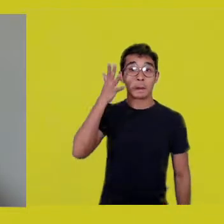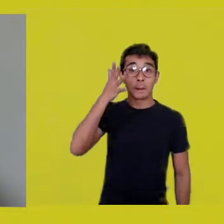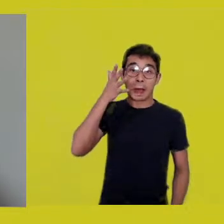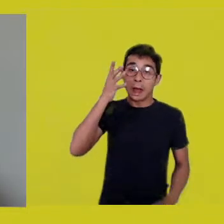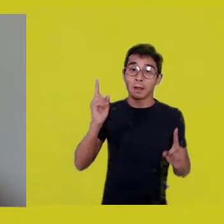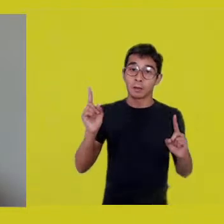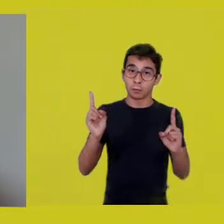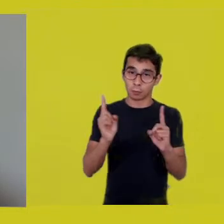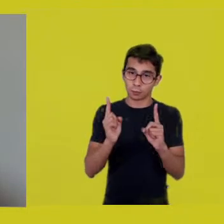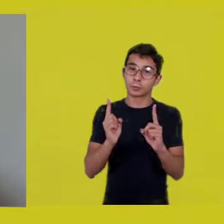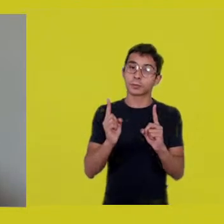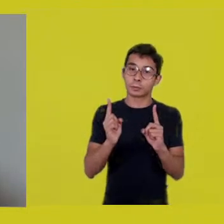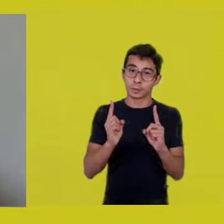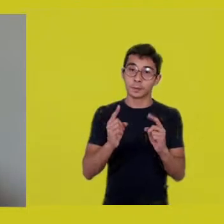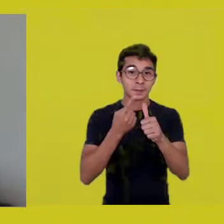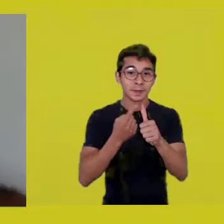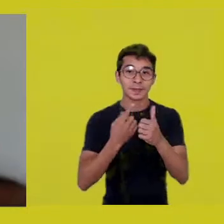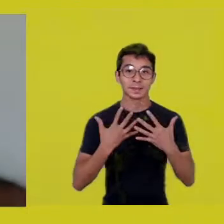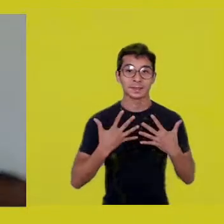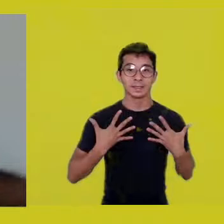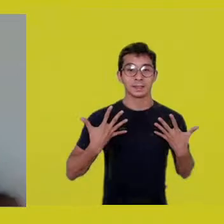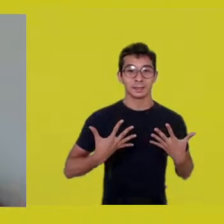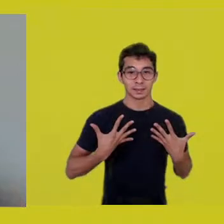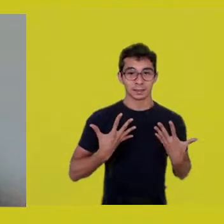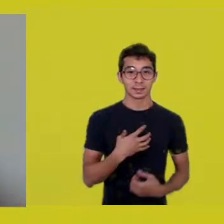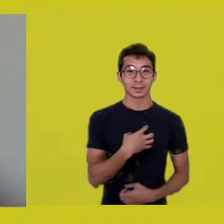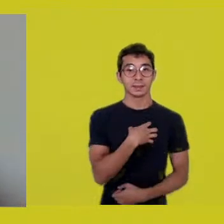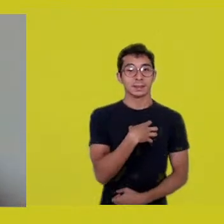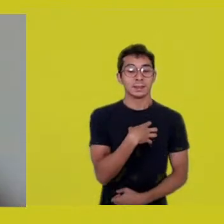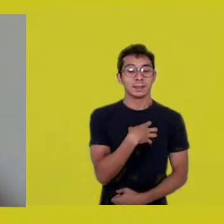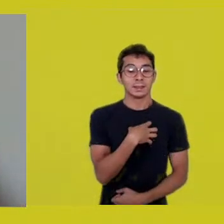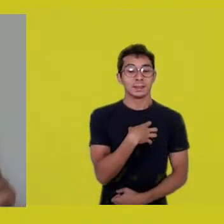first of all about my joy and my gratefulness